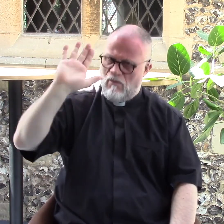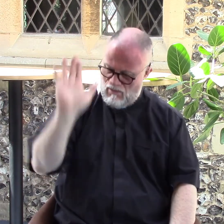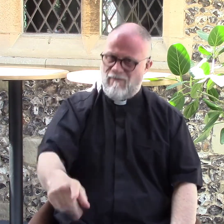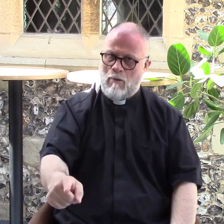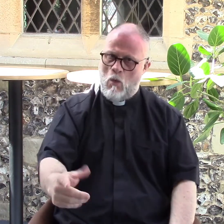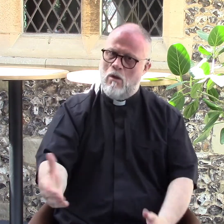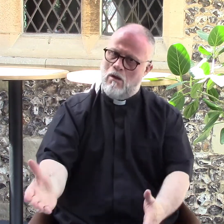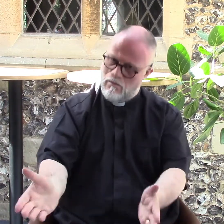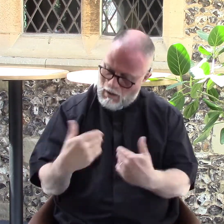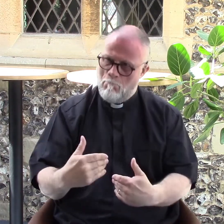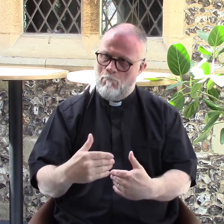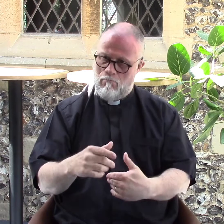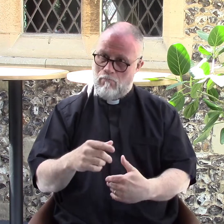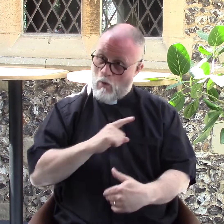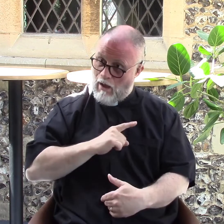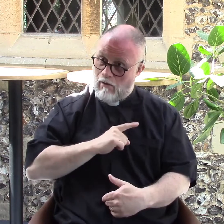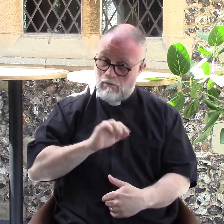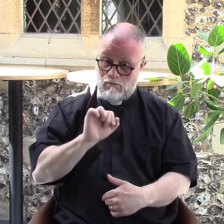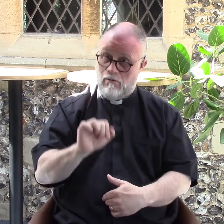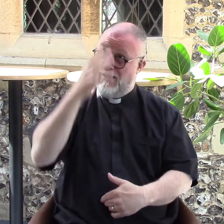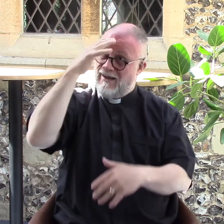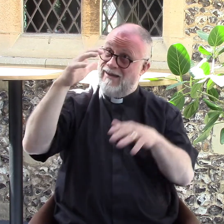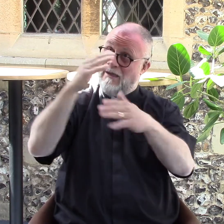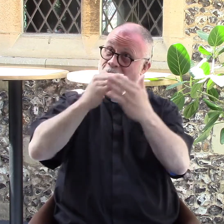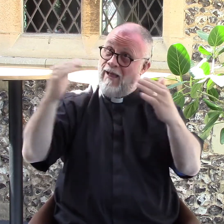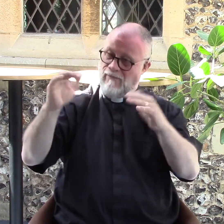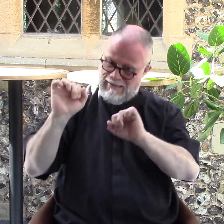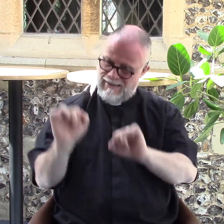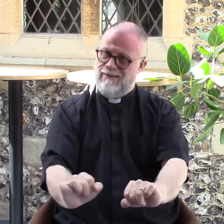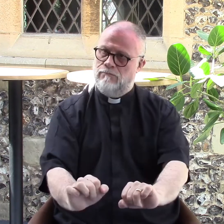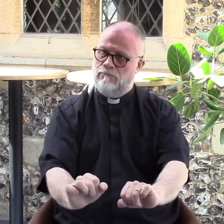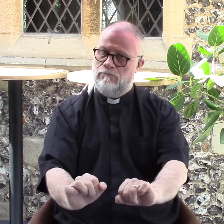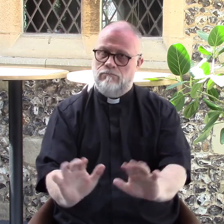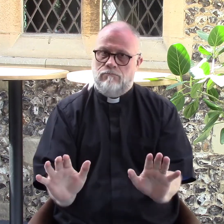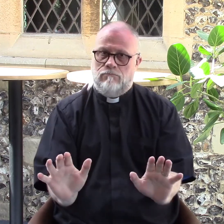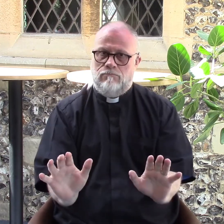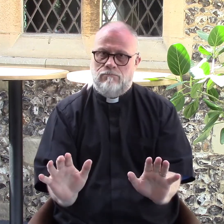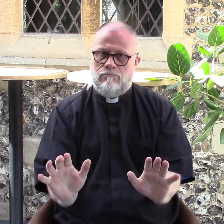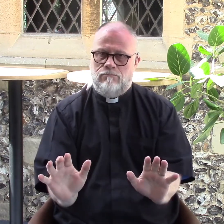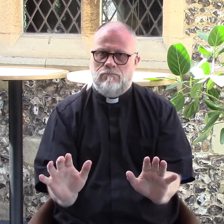allow them to come, because the kingdom of Heaven is theirs". Whoa,